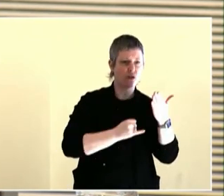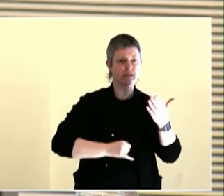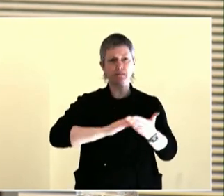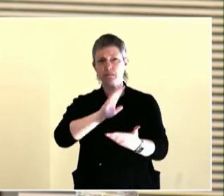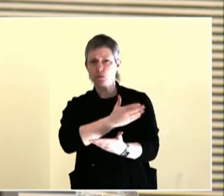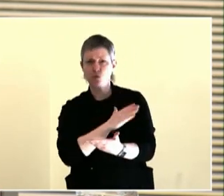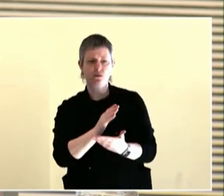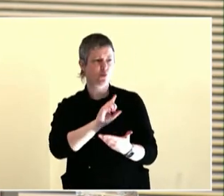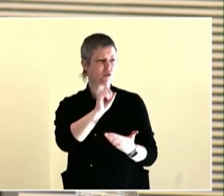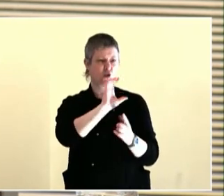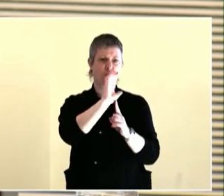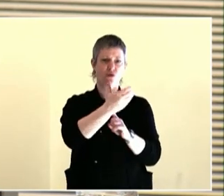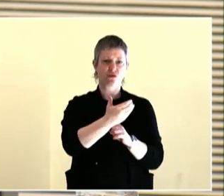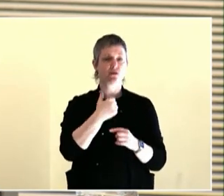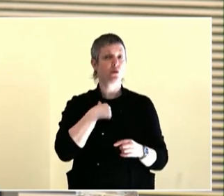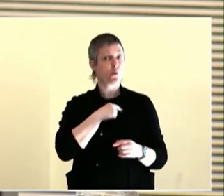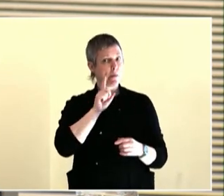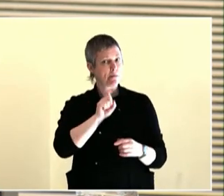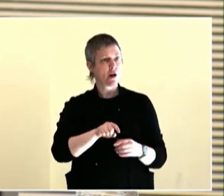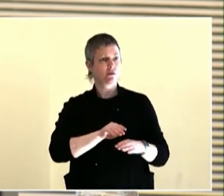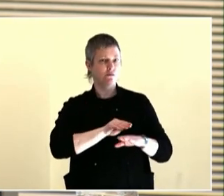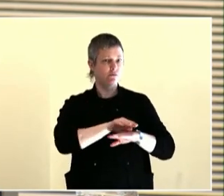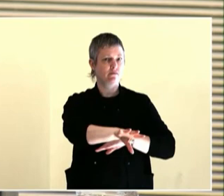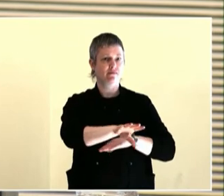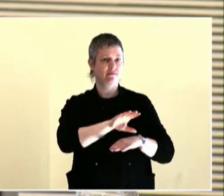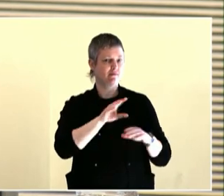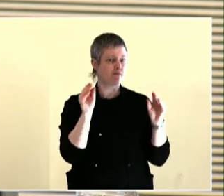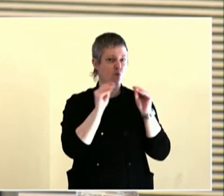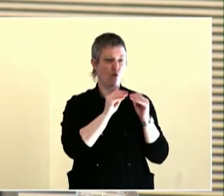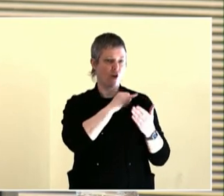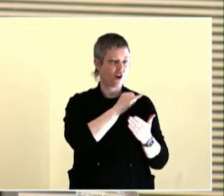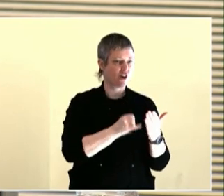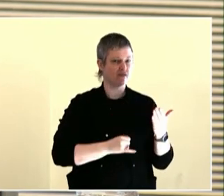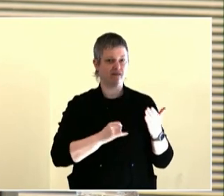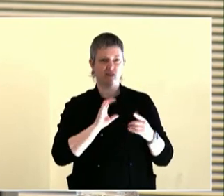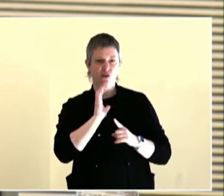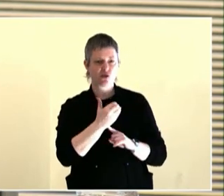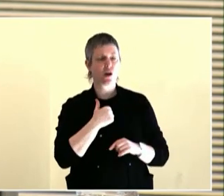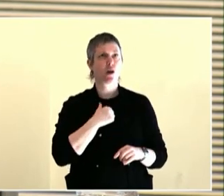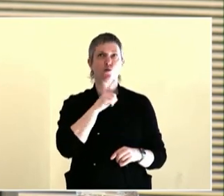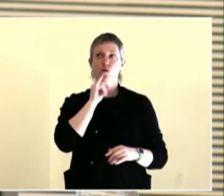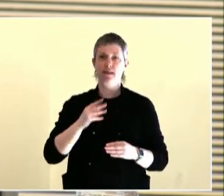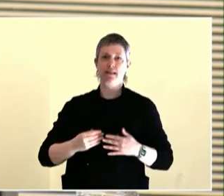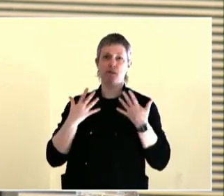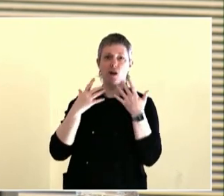We learned about Prosper Portland. I don't even remember what they were called before.